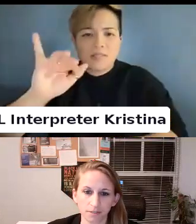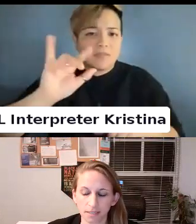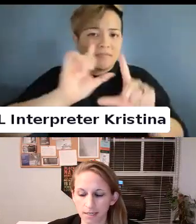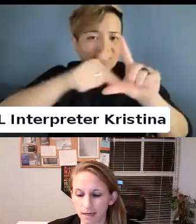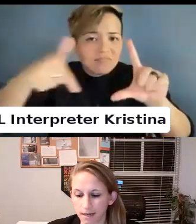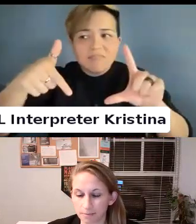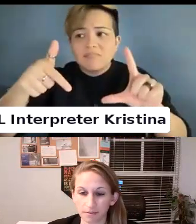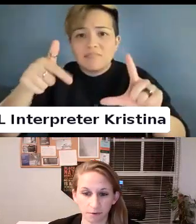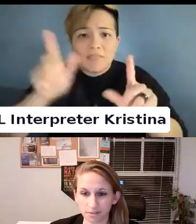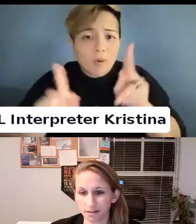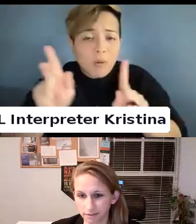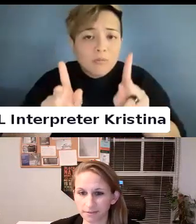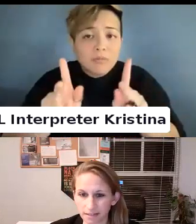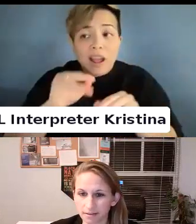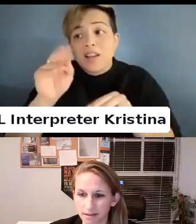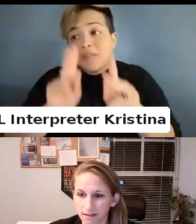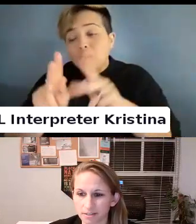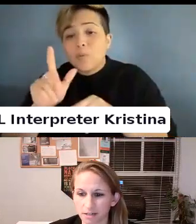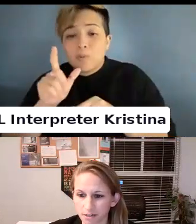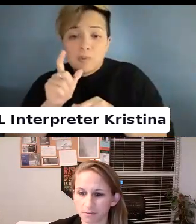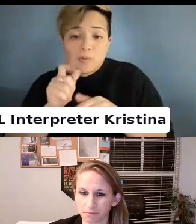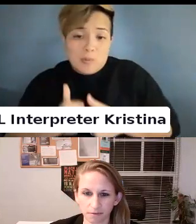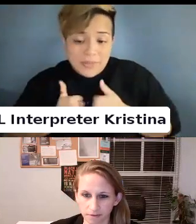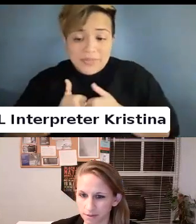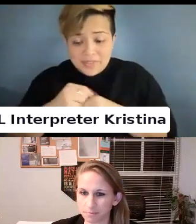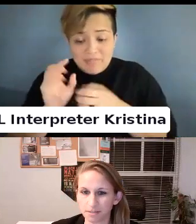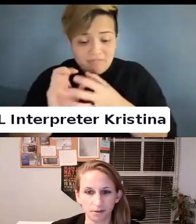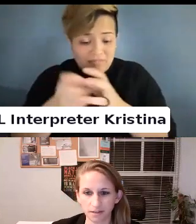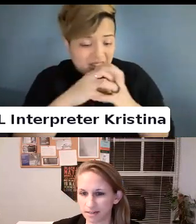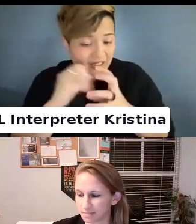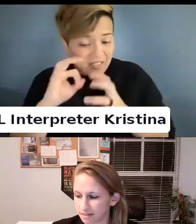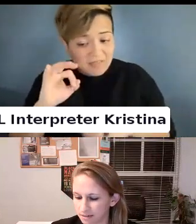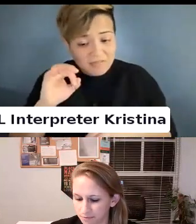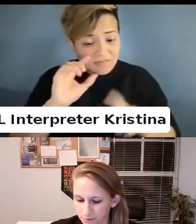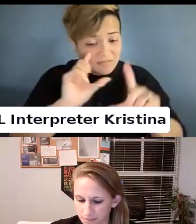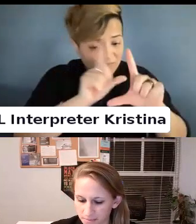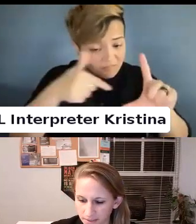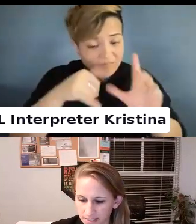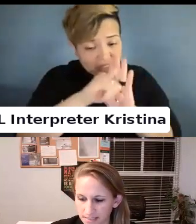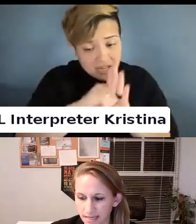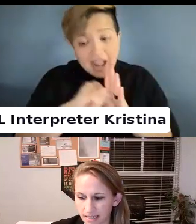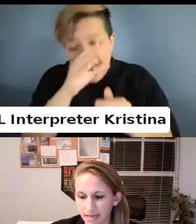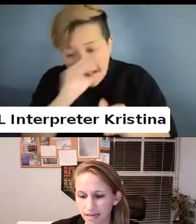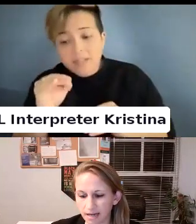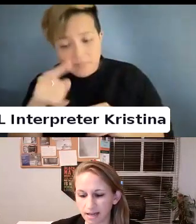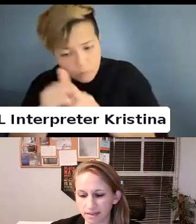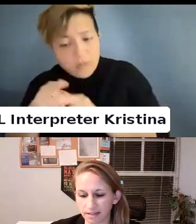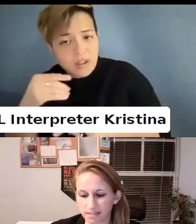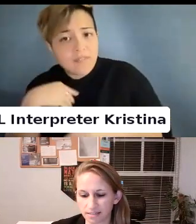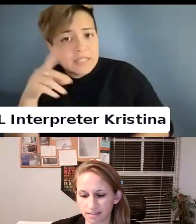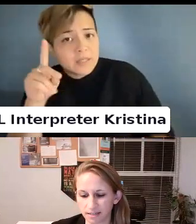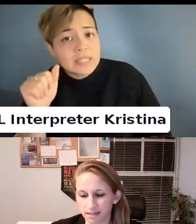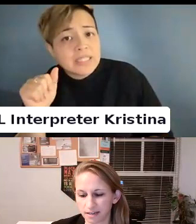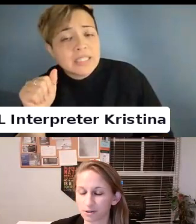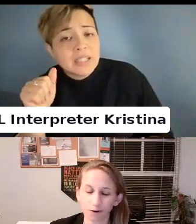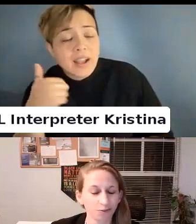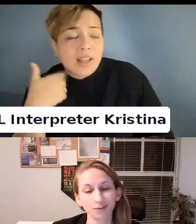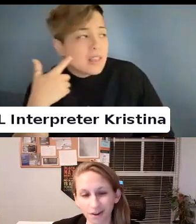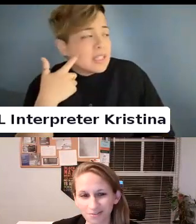and folks that live in the intersection of disabilities and I think it is hard for a